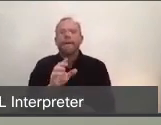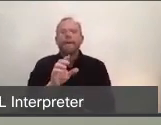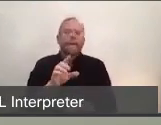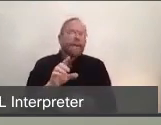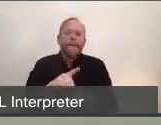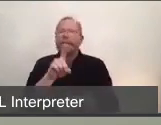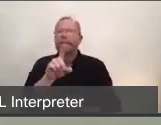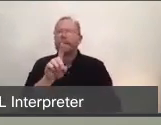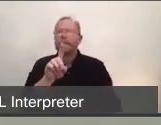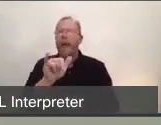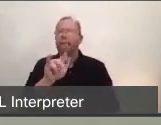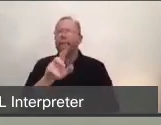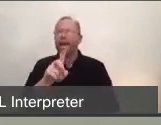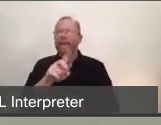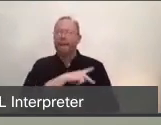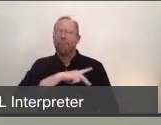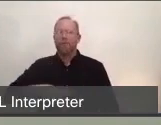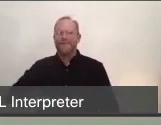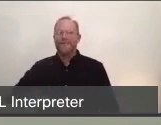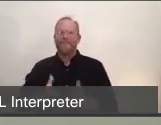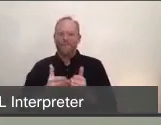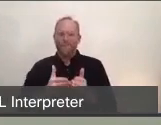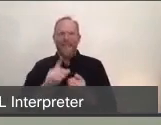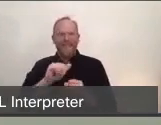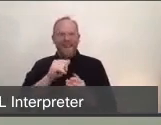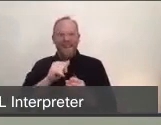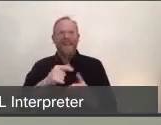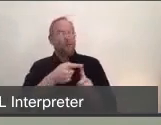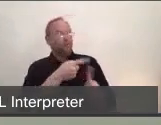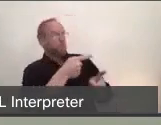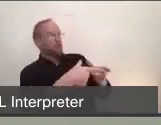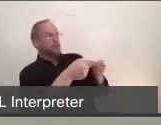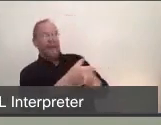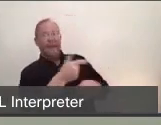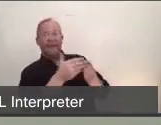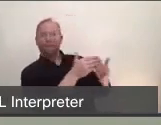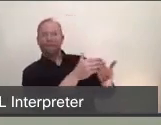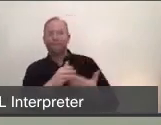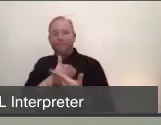and we accepted as part of a mutual aid response a patient to care for in one of our local hospitals